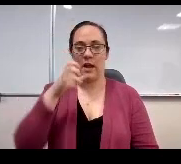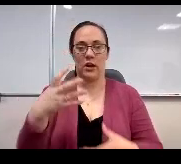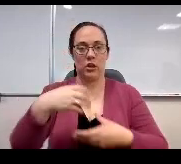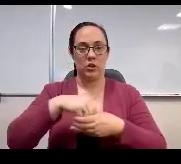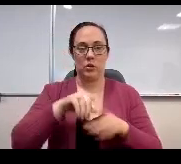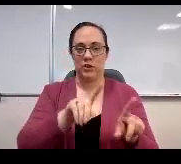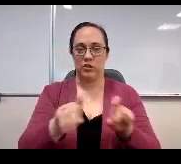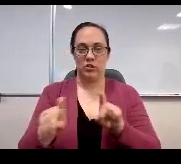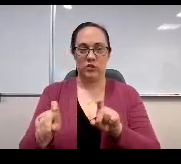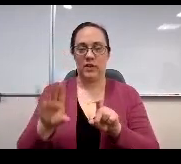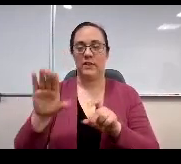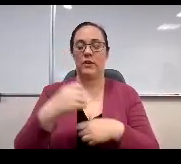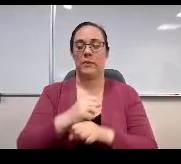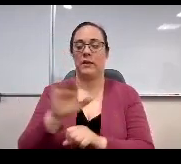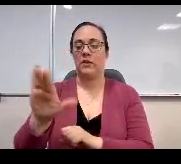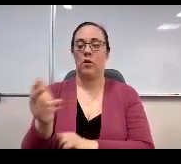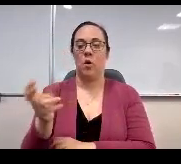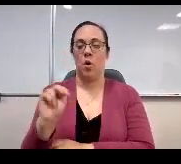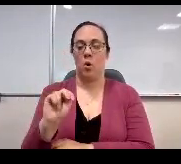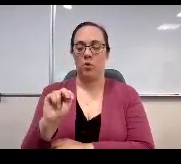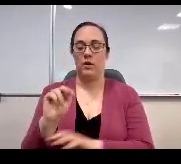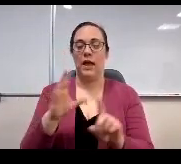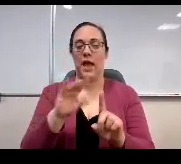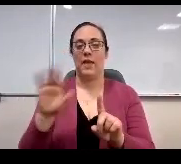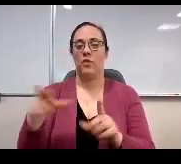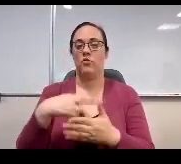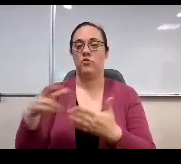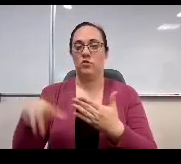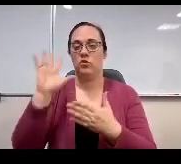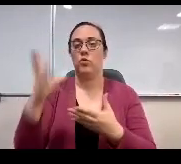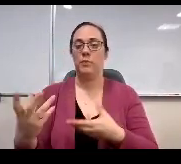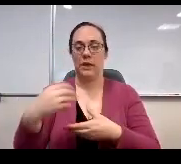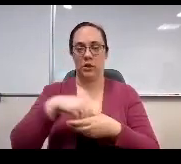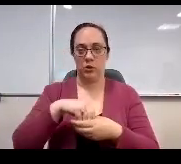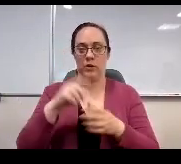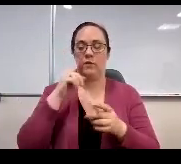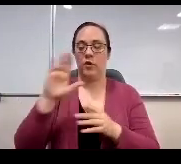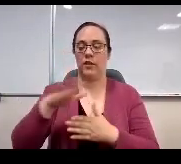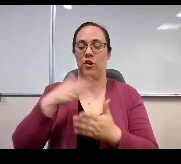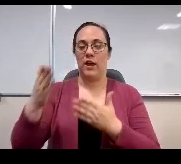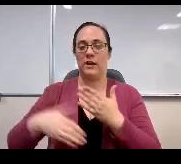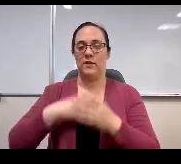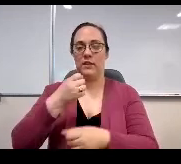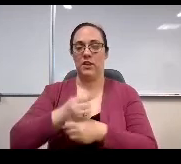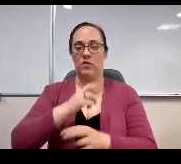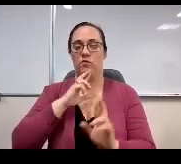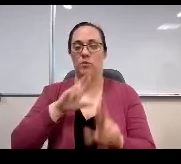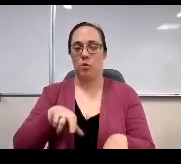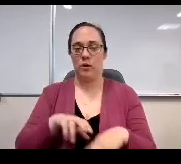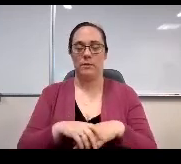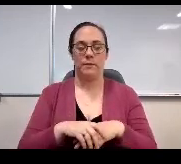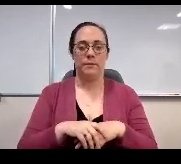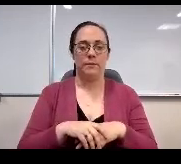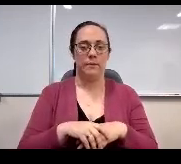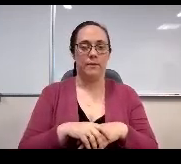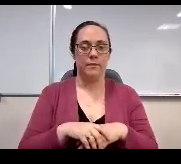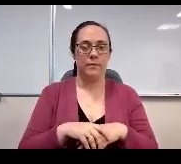their own character climate survey and those results will be included in their year end report. New Summit Charter Academy did